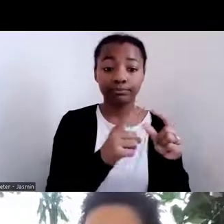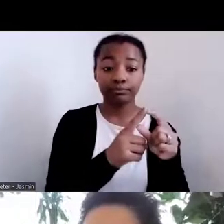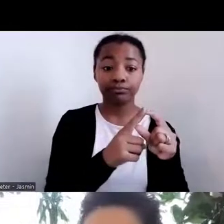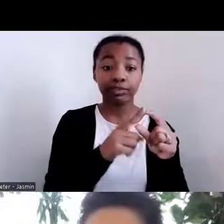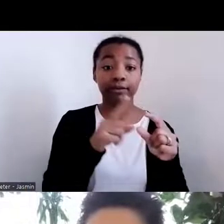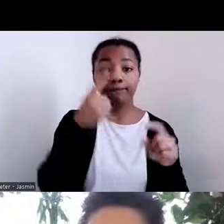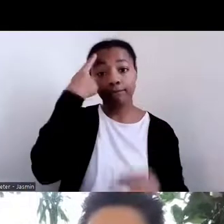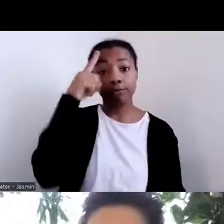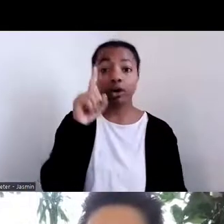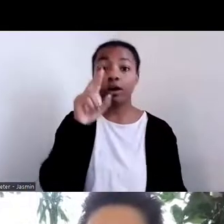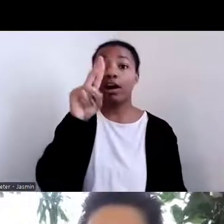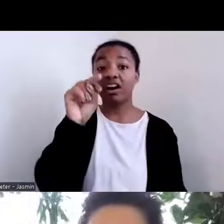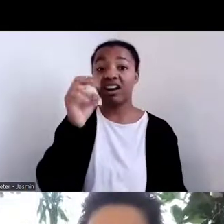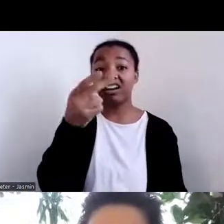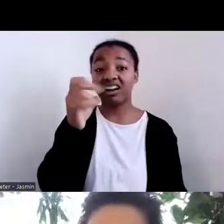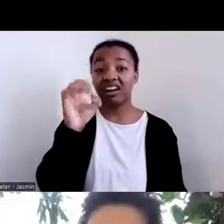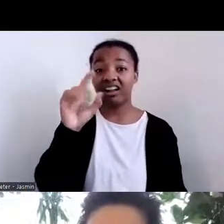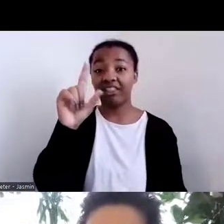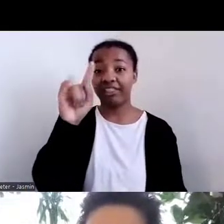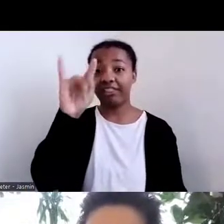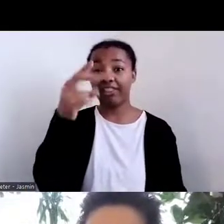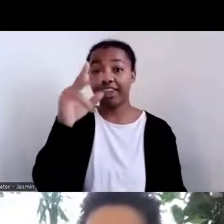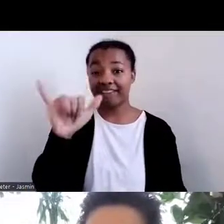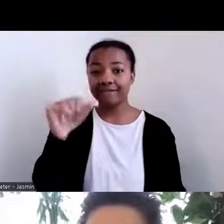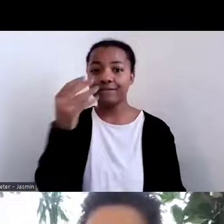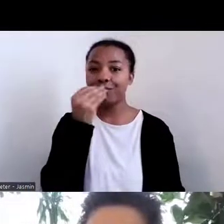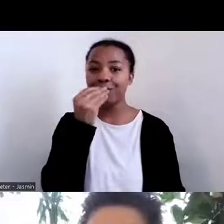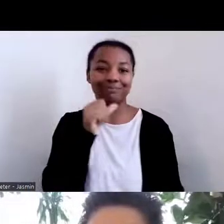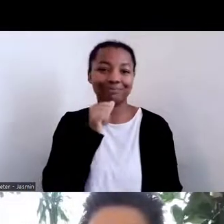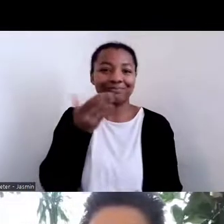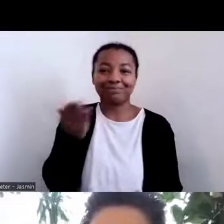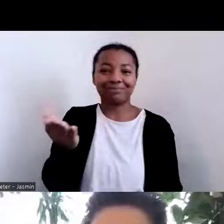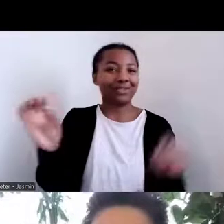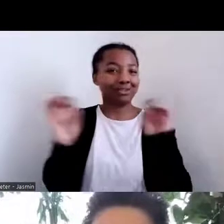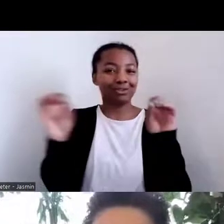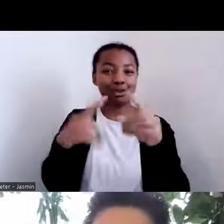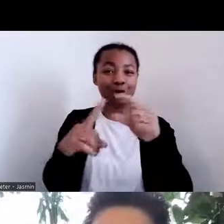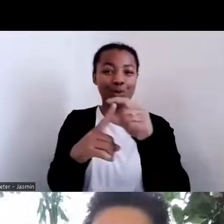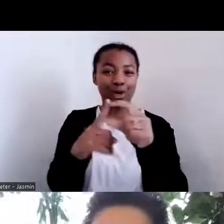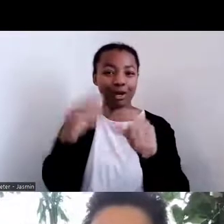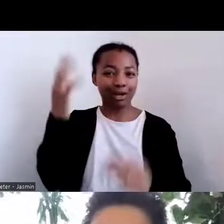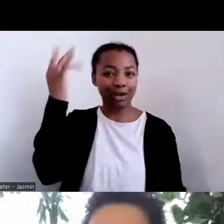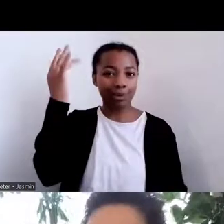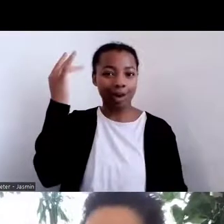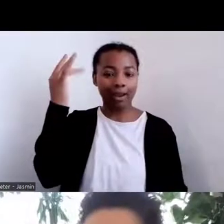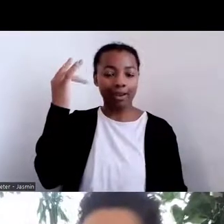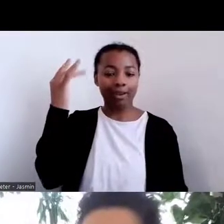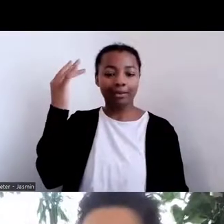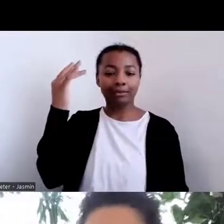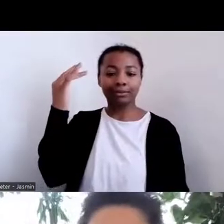so we had to consult with our community members, and the words that were identified is ch'iyáán bizhool.